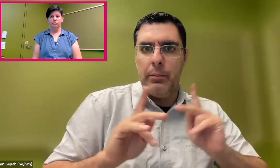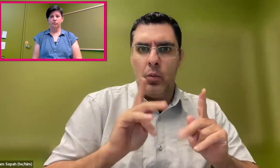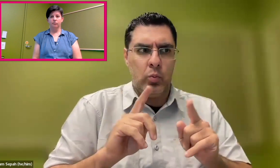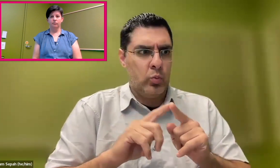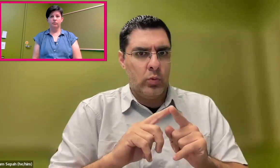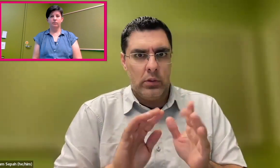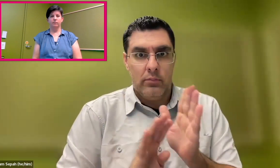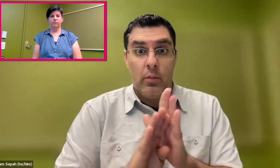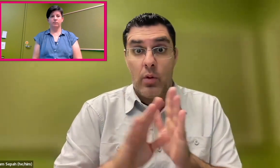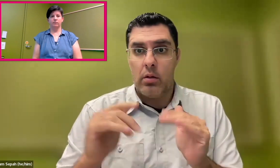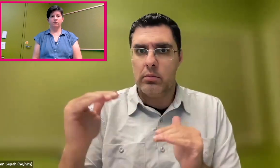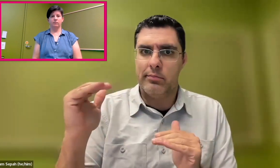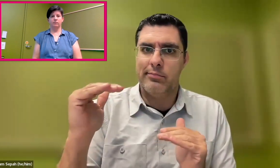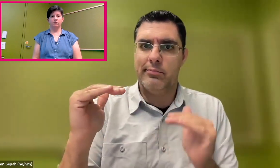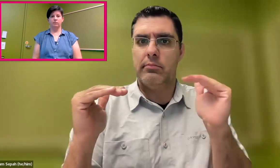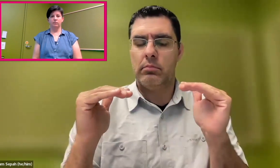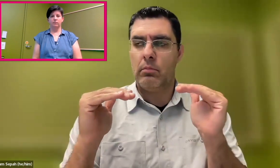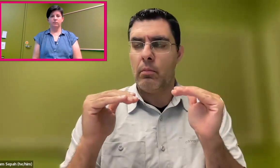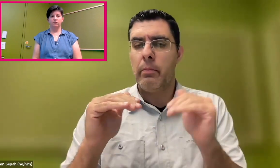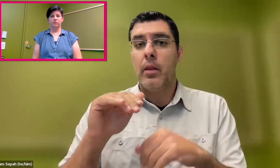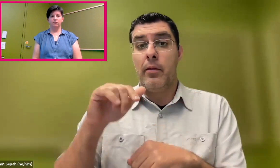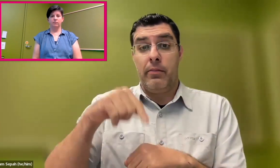these brilliant people here to develop technology